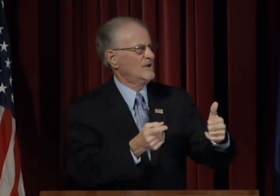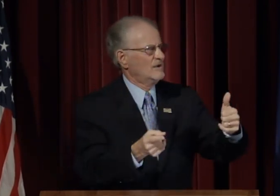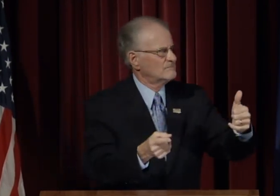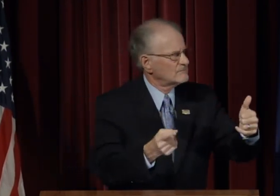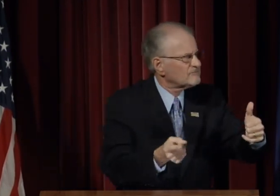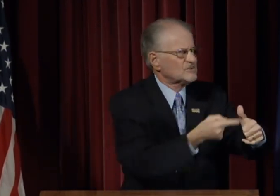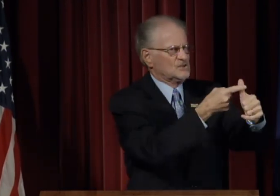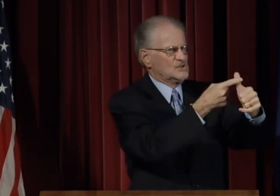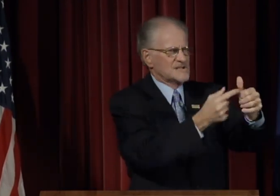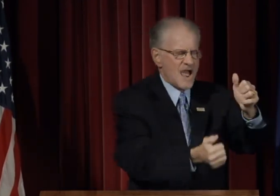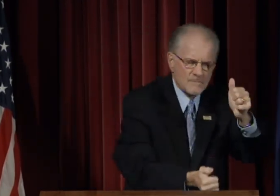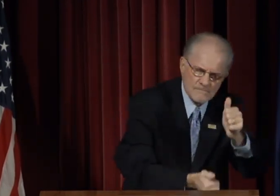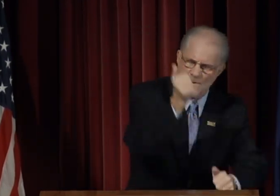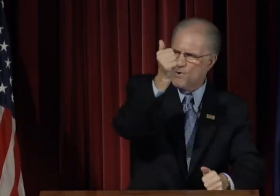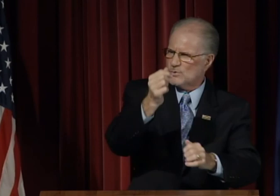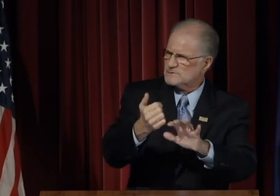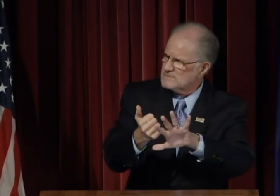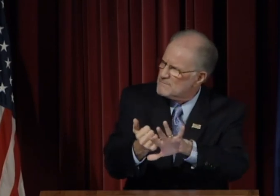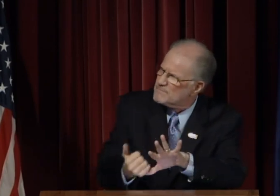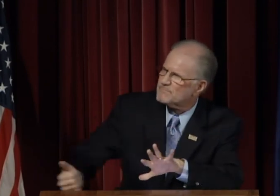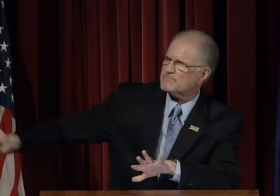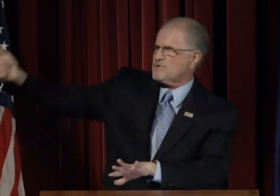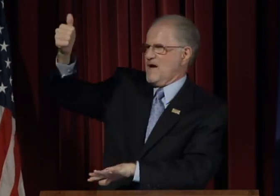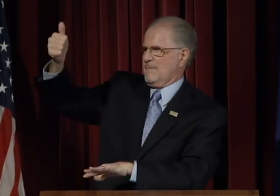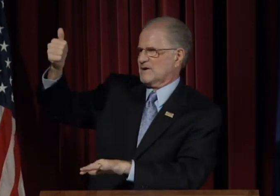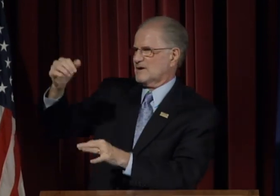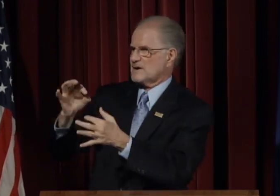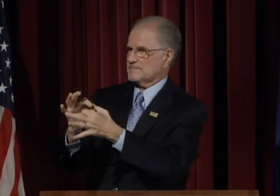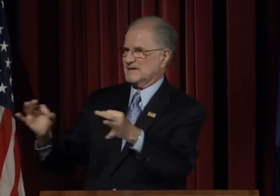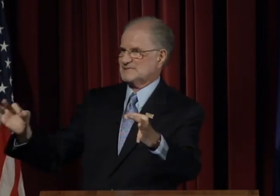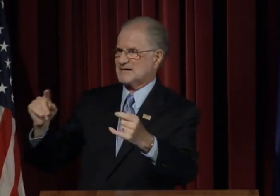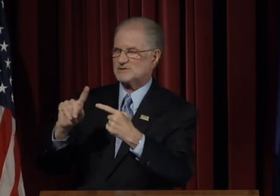And academics are our first and most prominent message to potential new students.